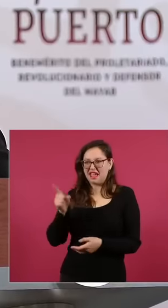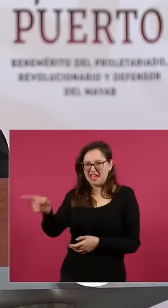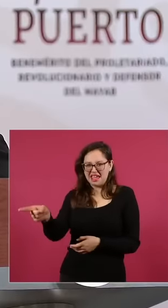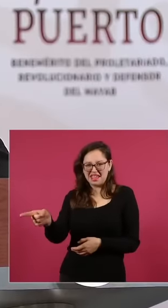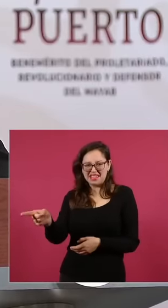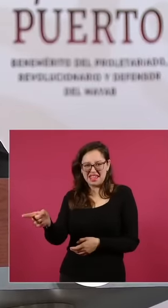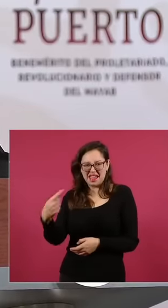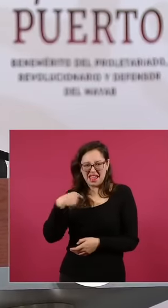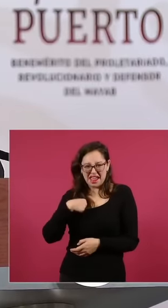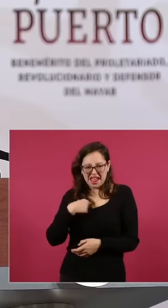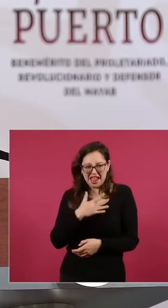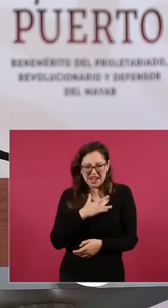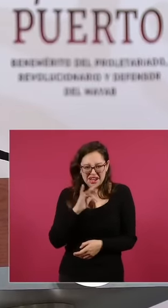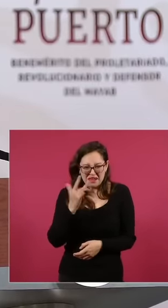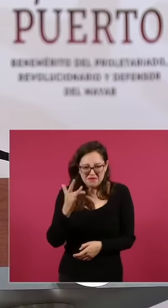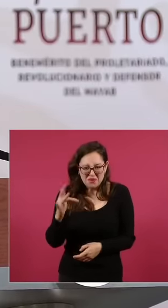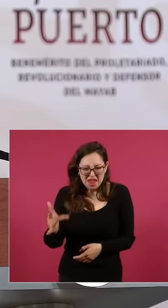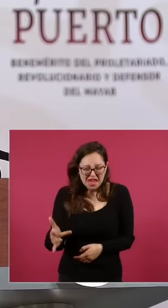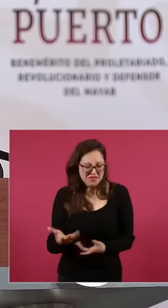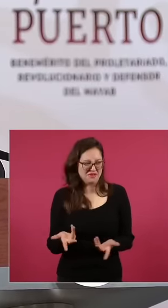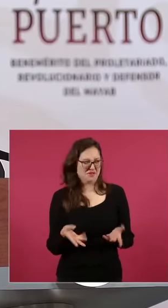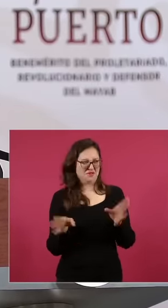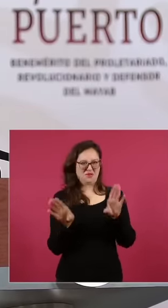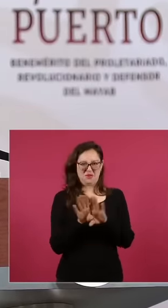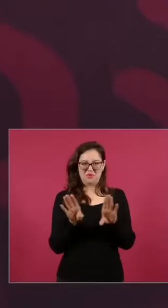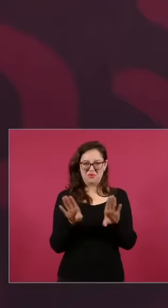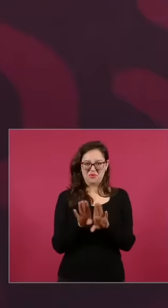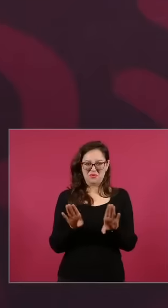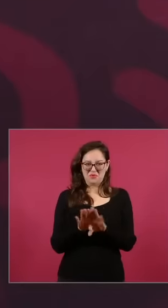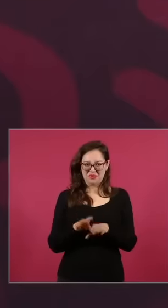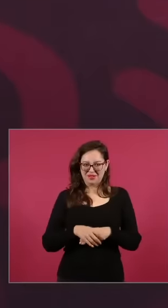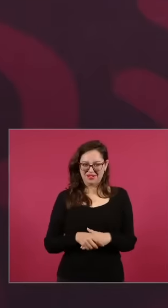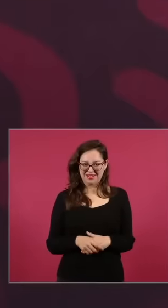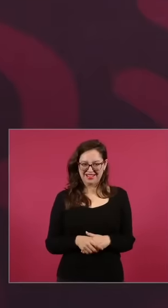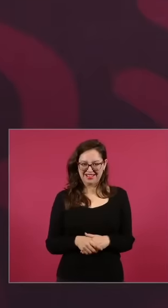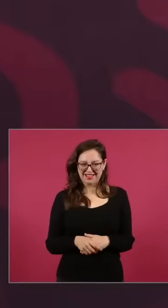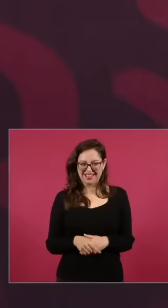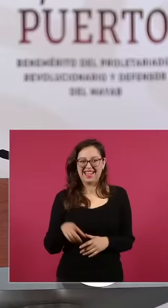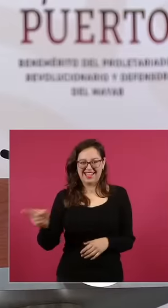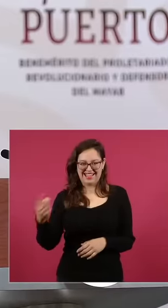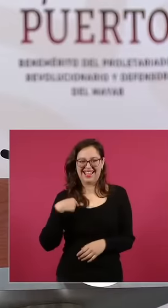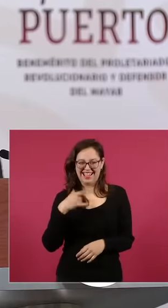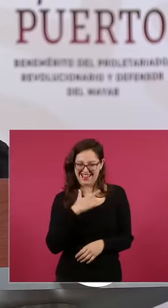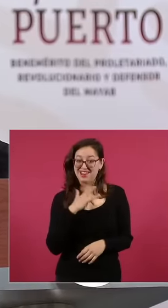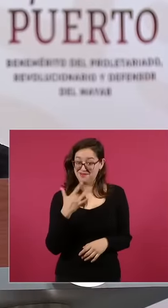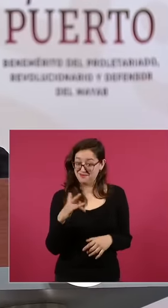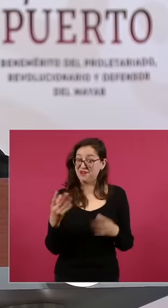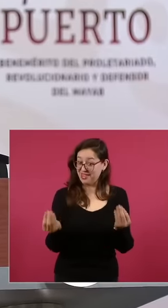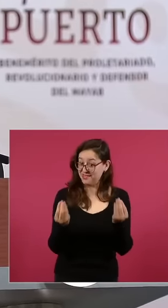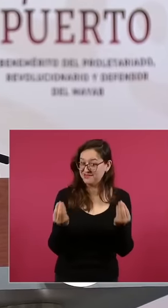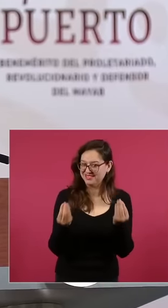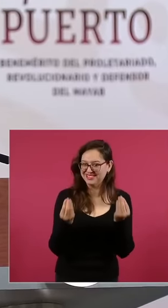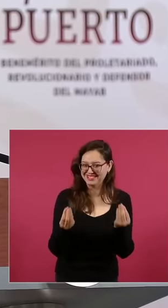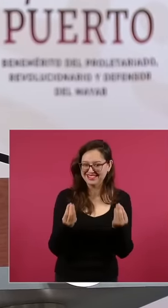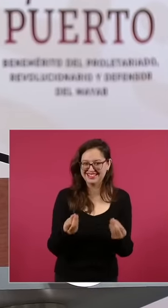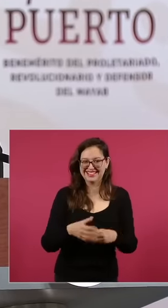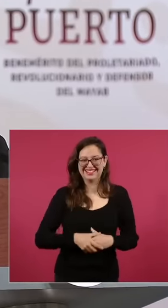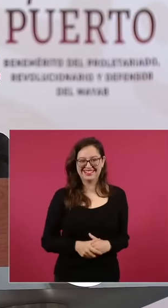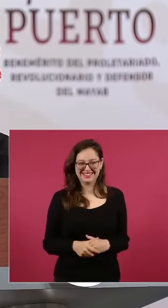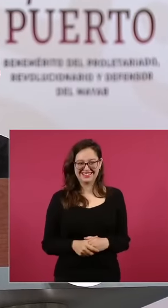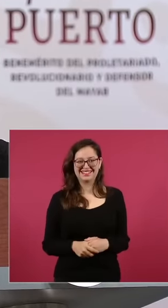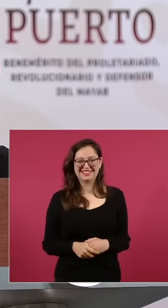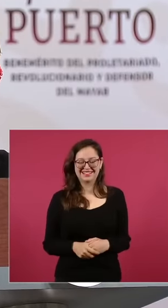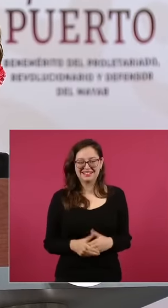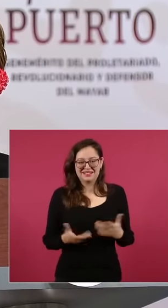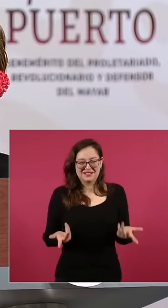support they have received in these 6 years. Let's see this emotional moment that will undoubtedly shed